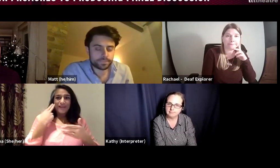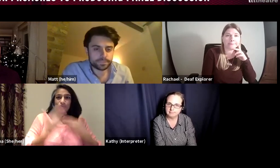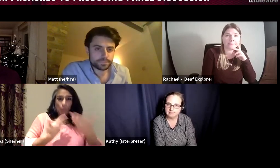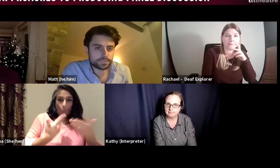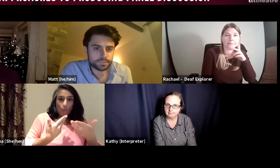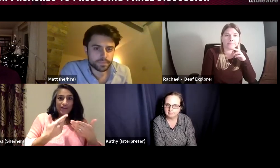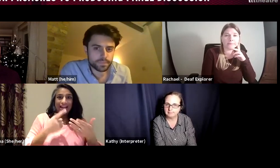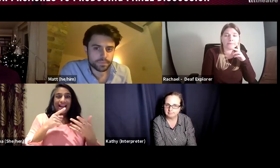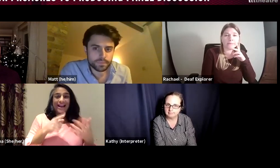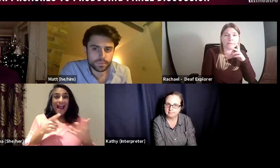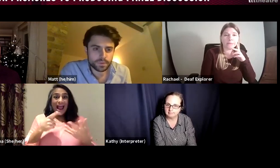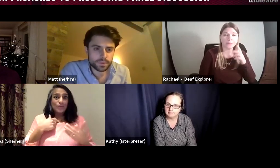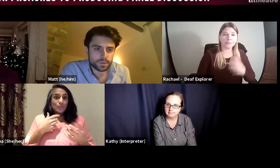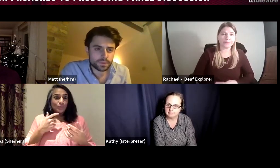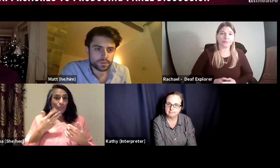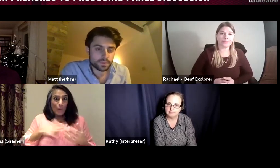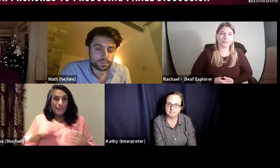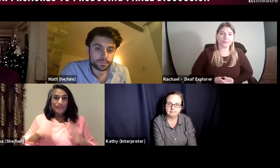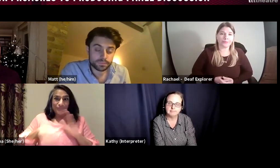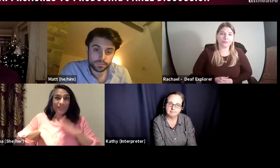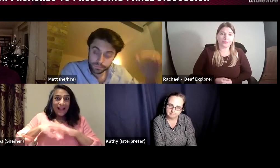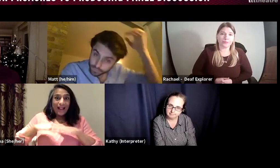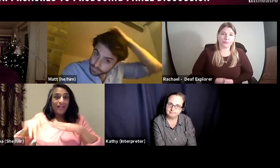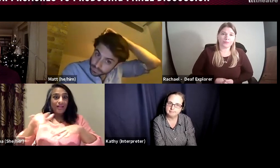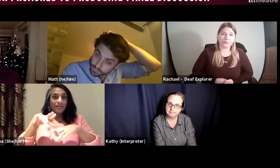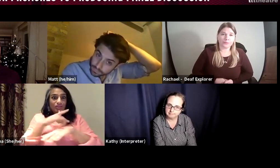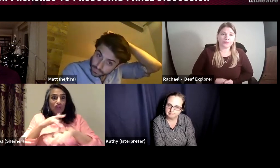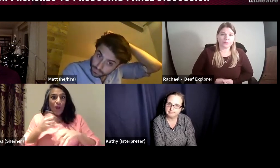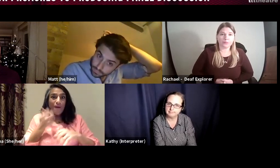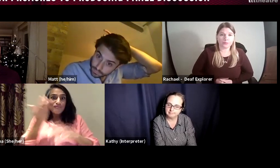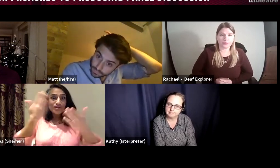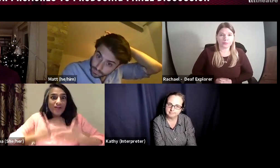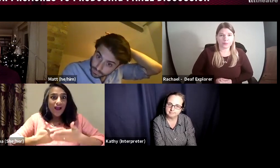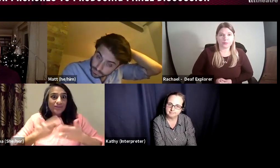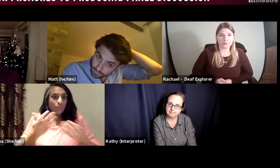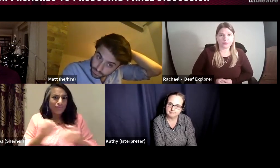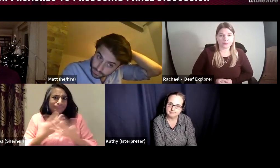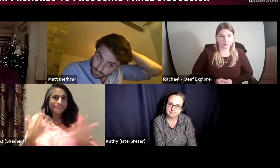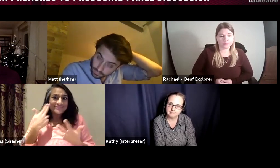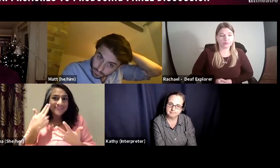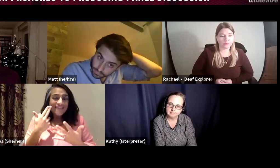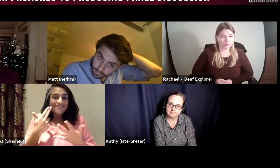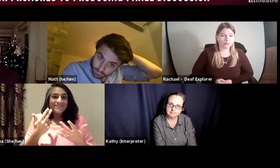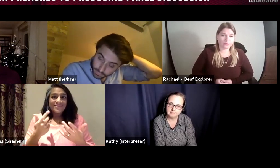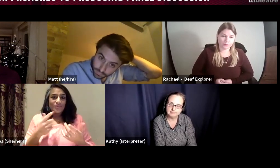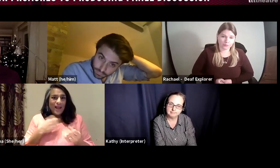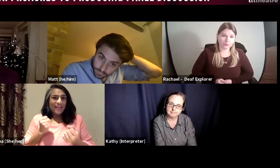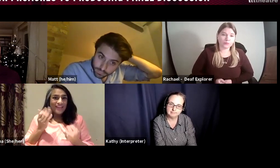because the was a deaf story, and we wanted to make sure that that show was full every night